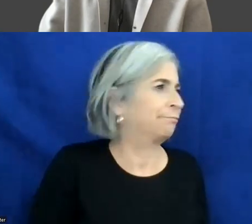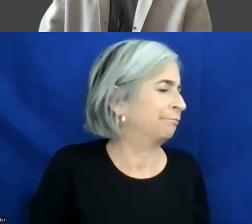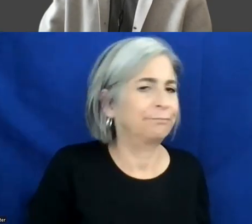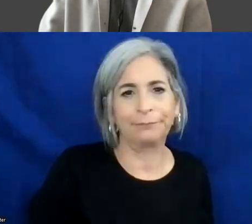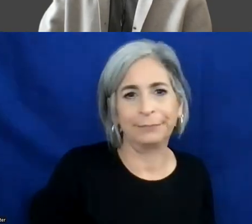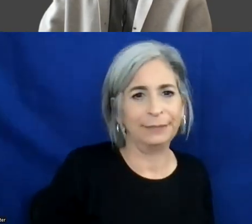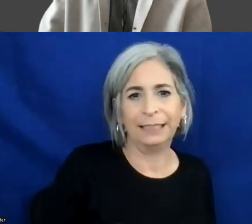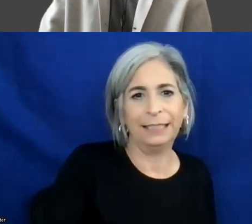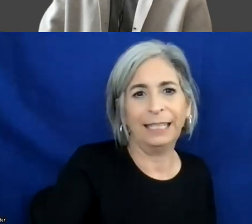do you want to take this this. >> SANIYA YADAV: I can take